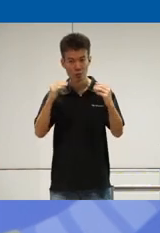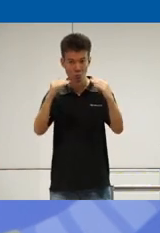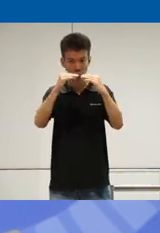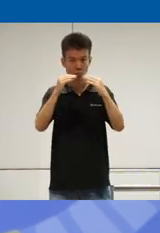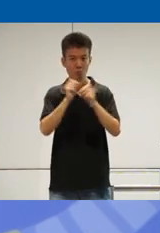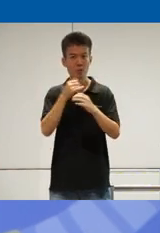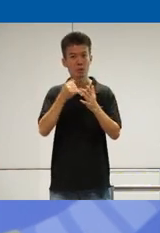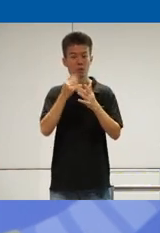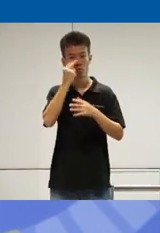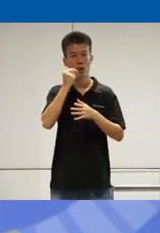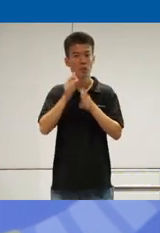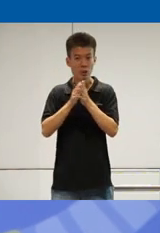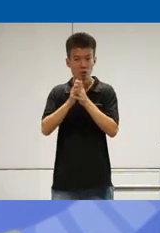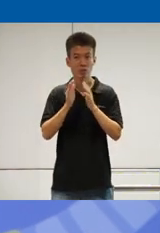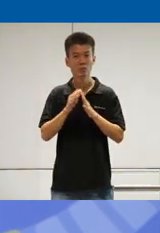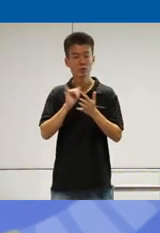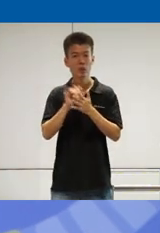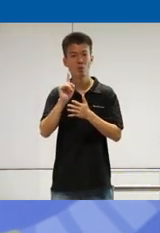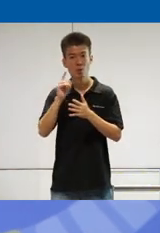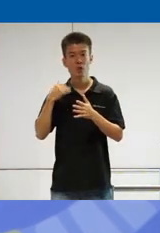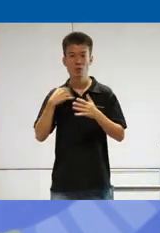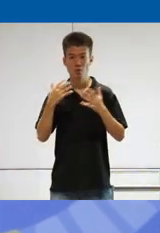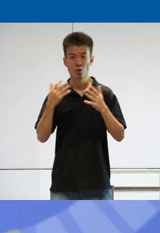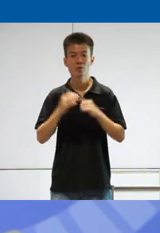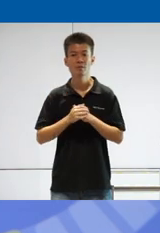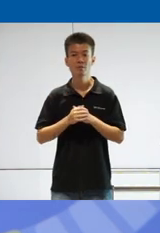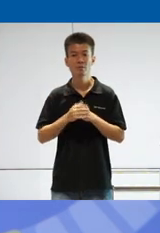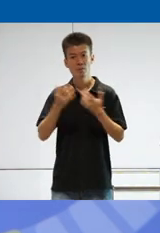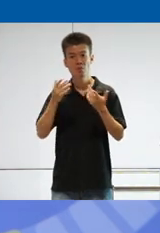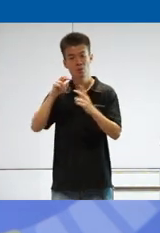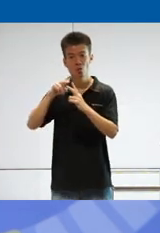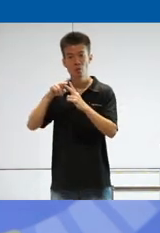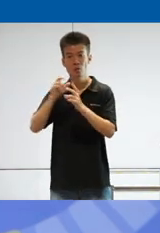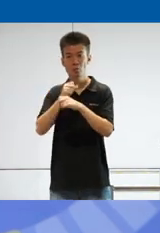fun and interesting right that's when we have a lot of uh uh ability to make a difference so